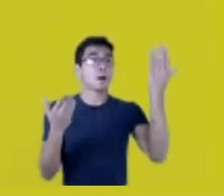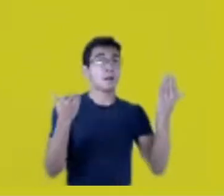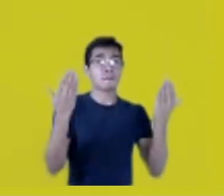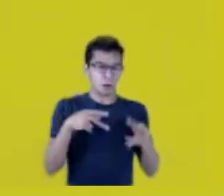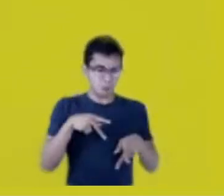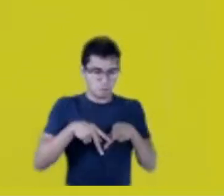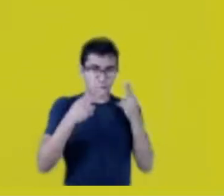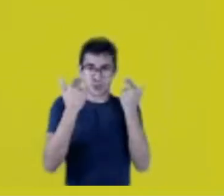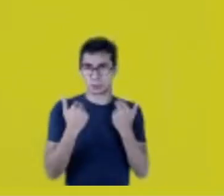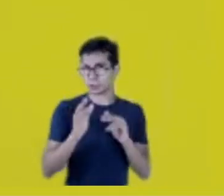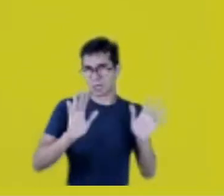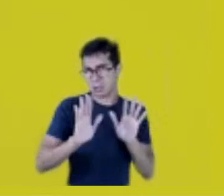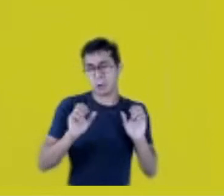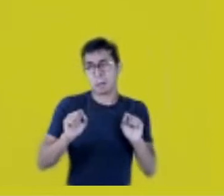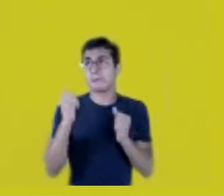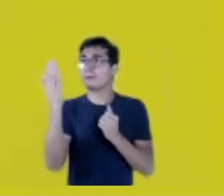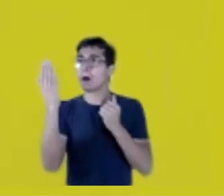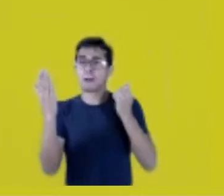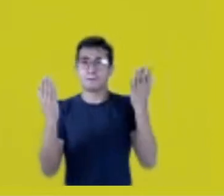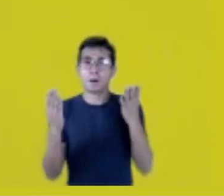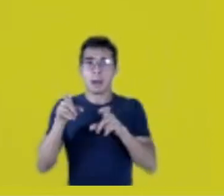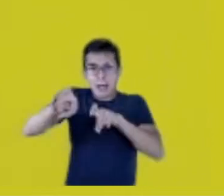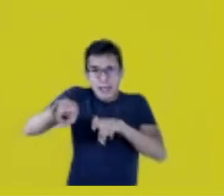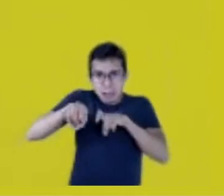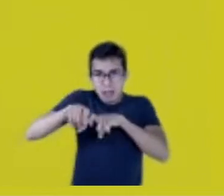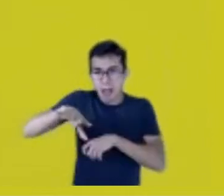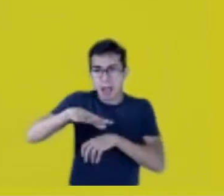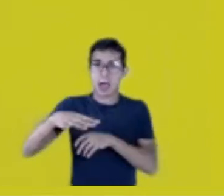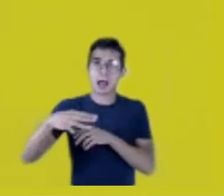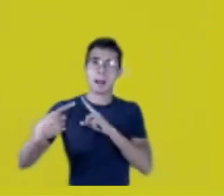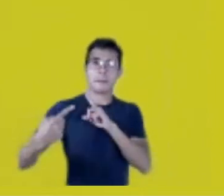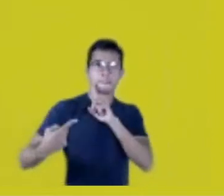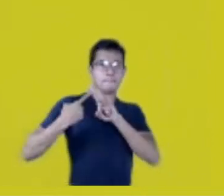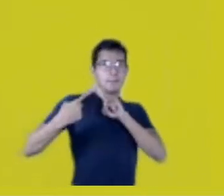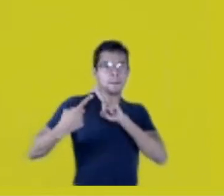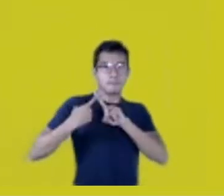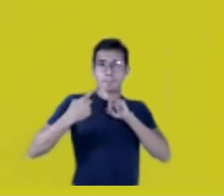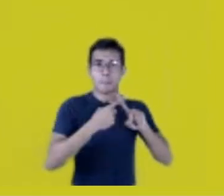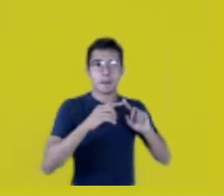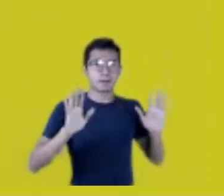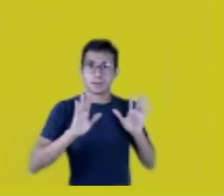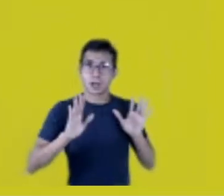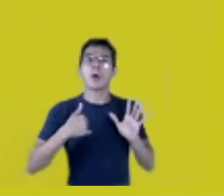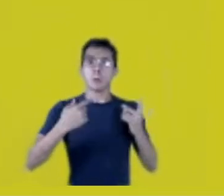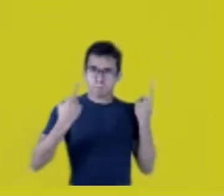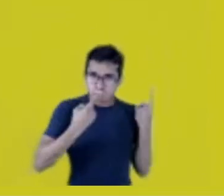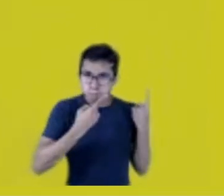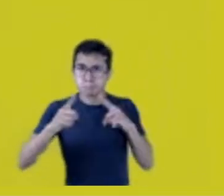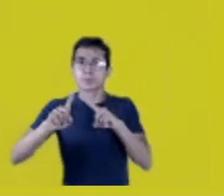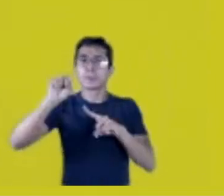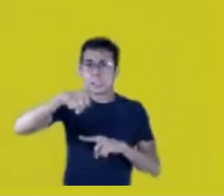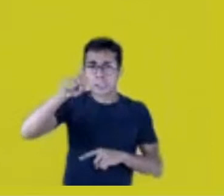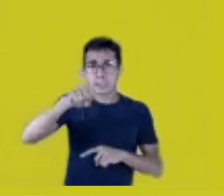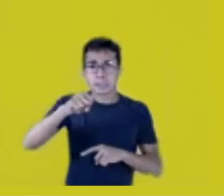because I get death threats when I denounce soy planting on our land! Boycott agribusiness products.